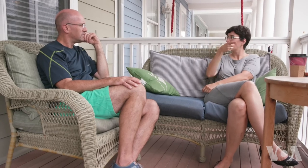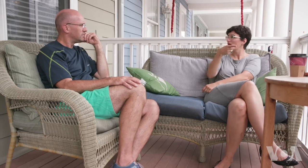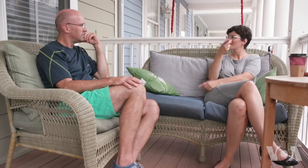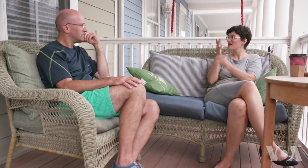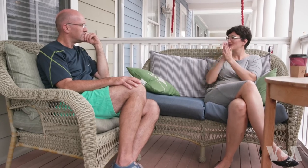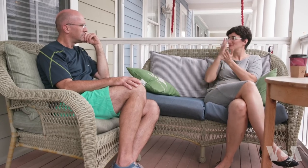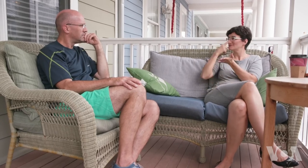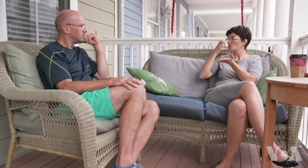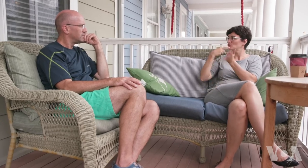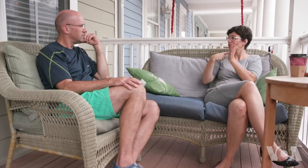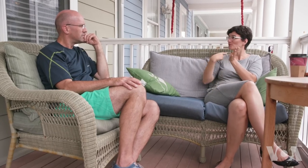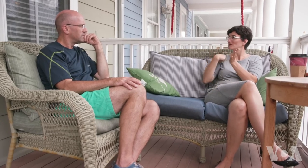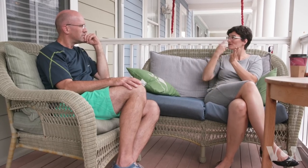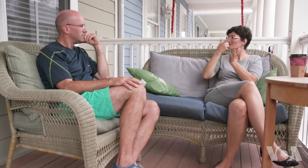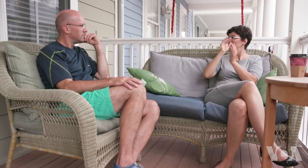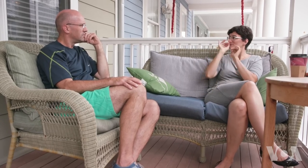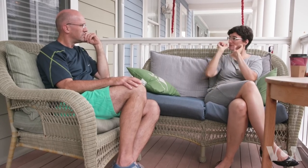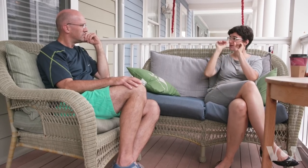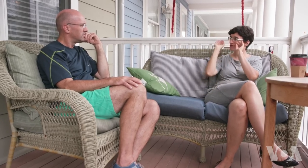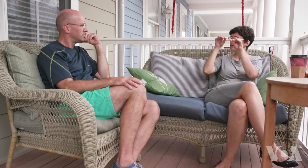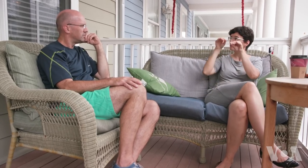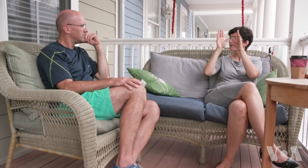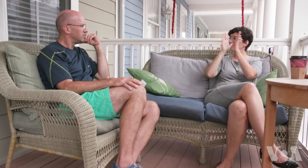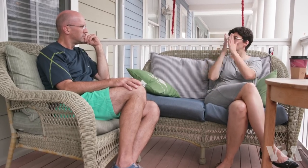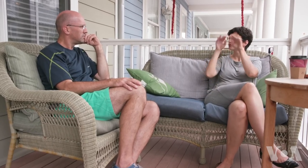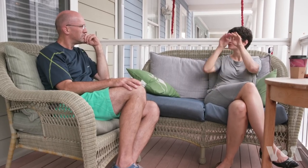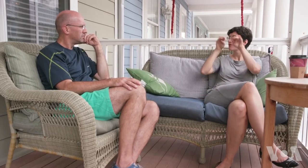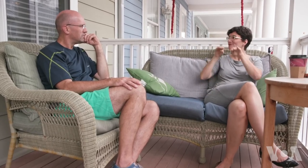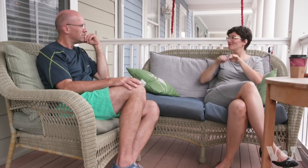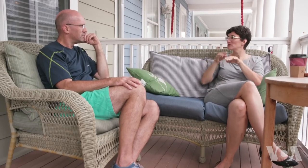I looked around where he wants the bookshelves to be built